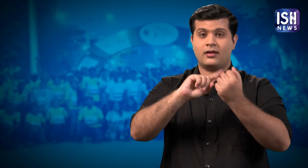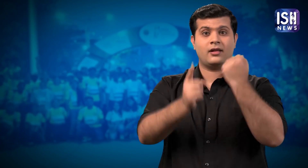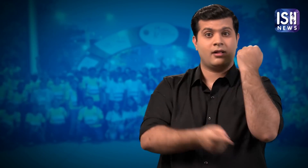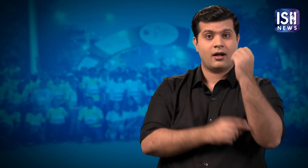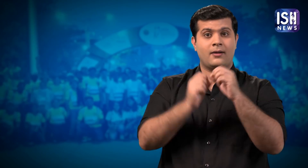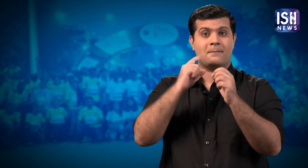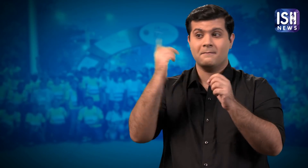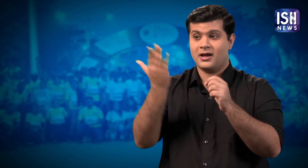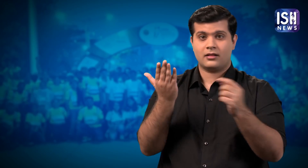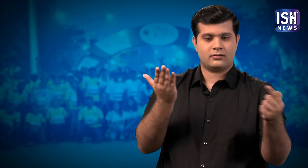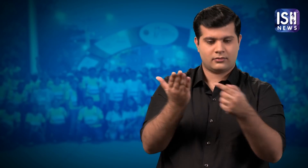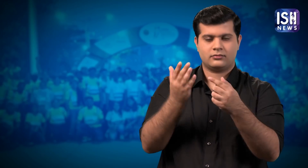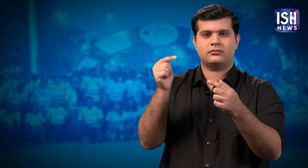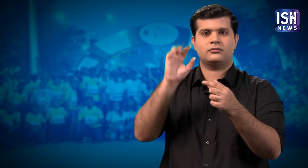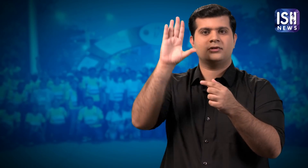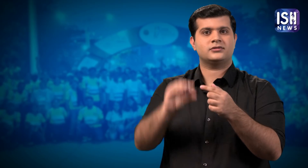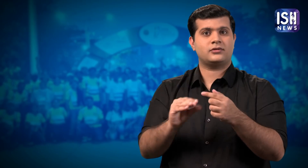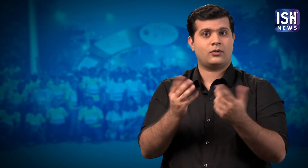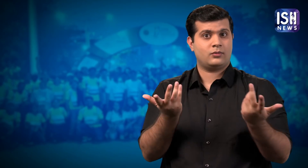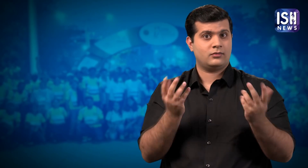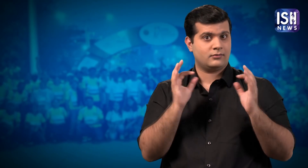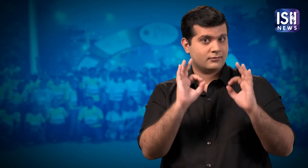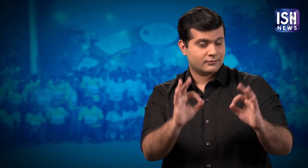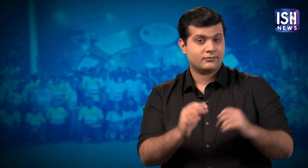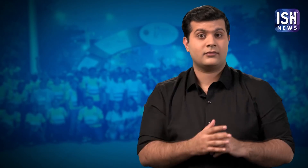Then when the bill arrives, the discount will be applied